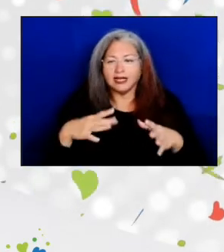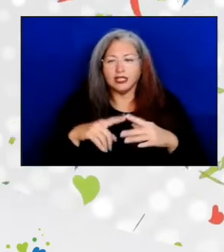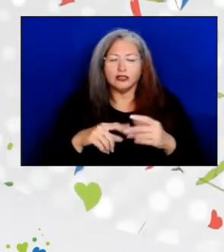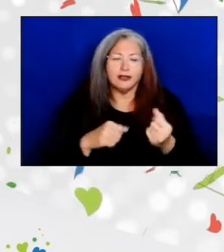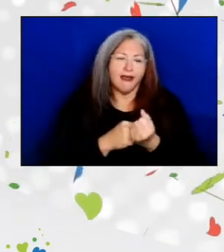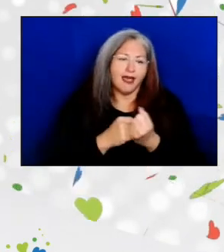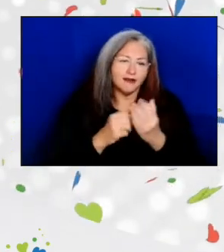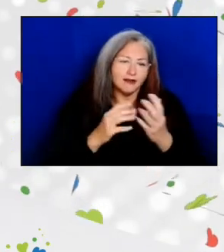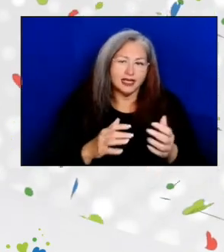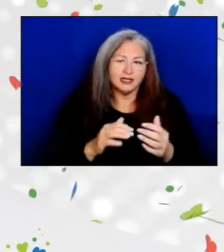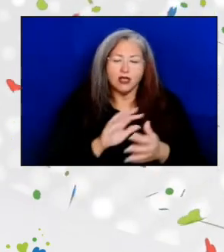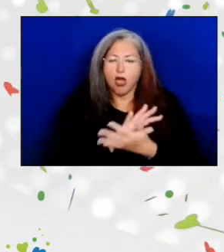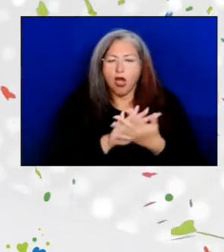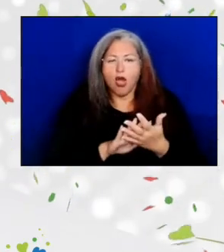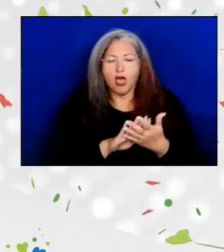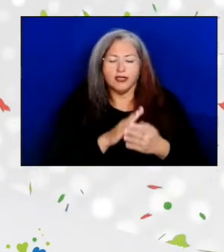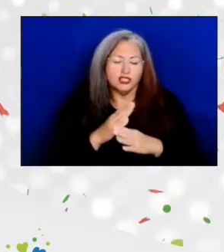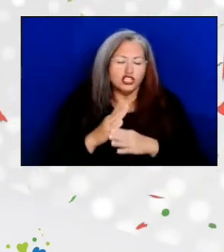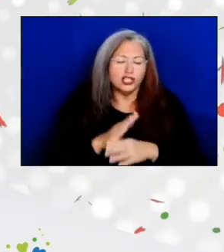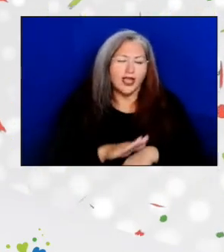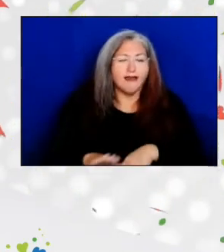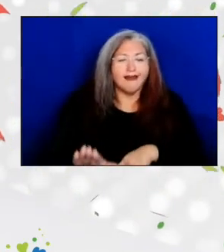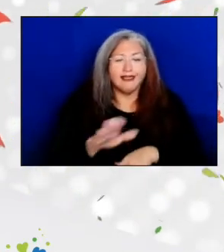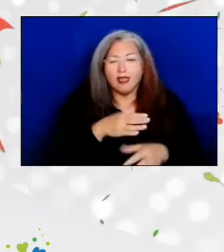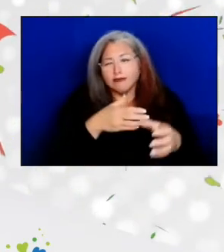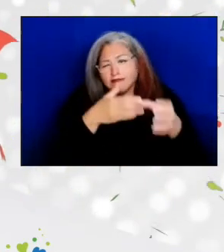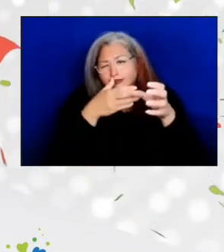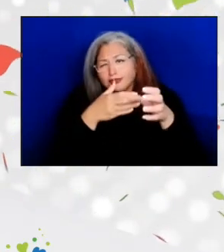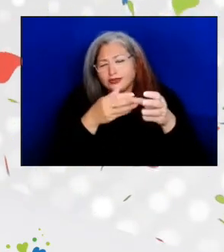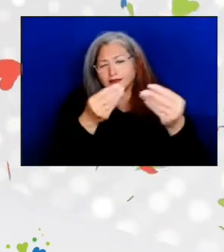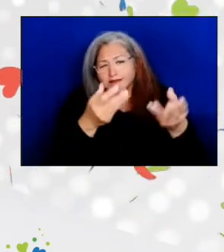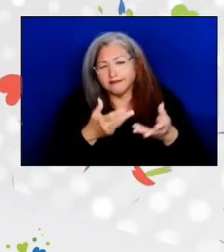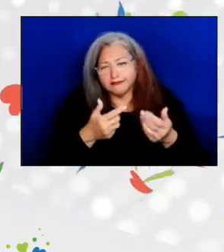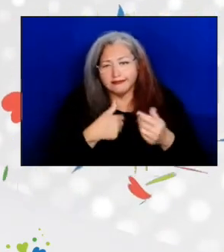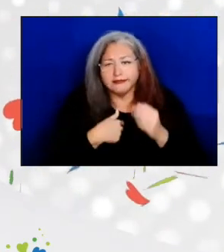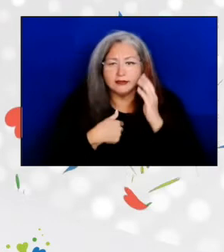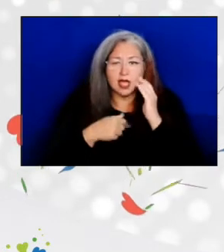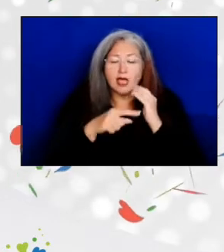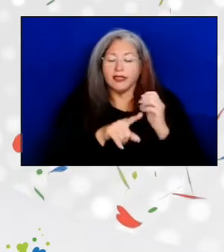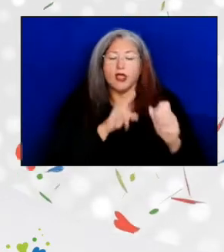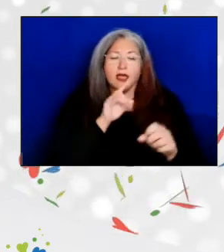who have shared their expertise with me and their commitment over the years